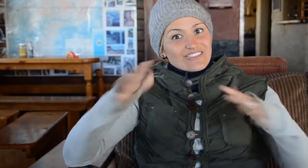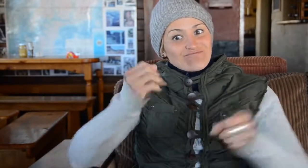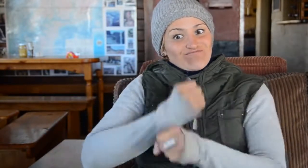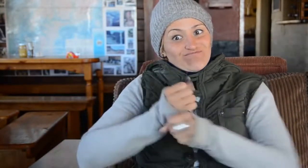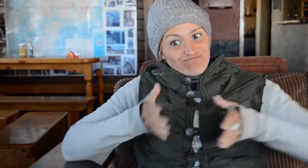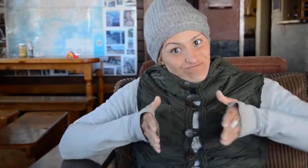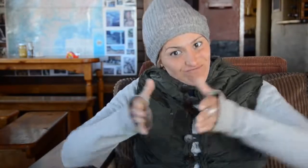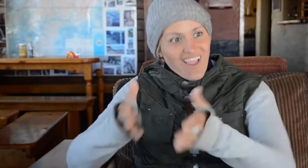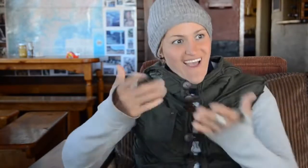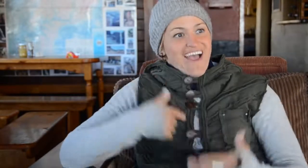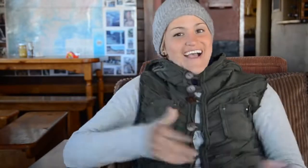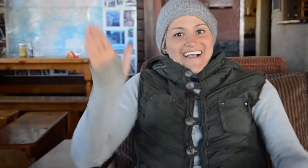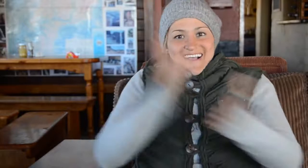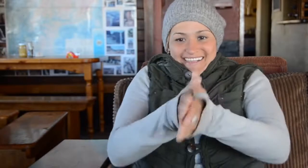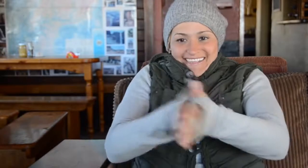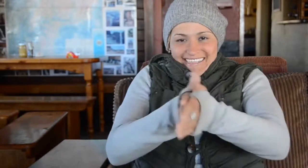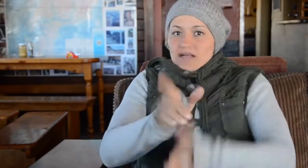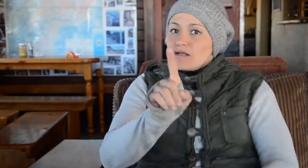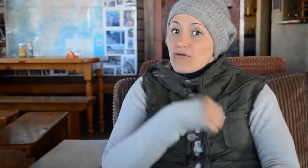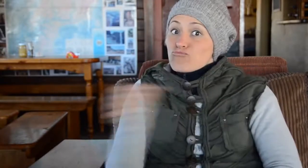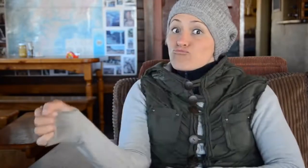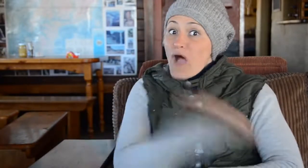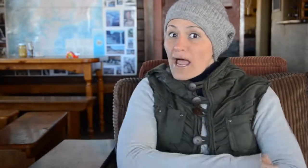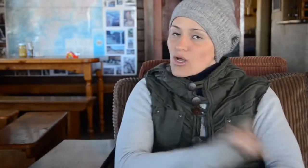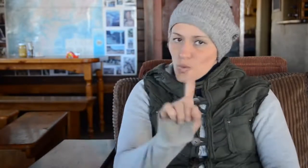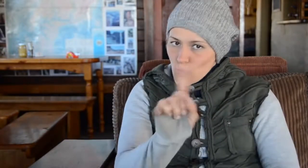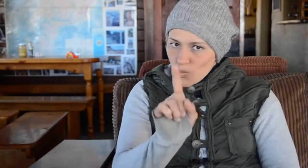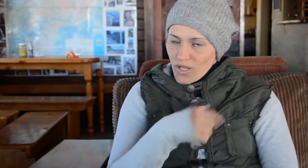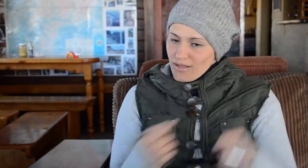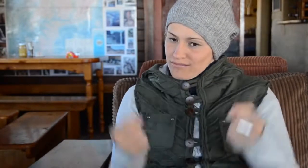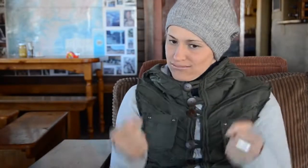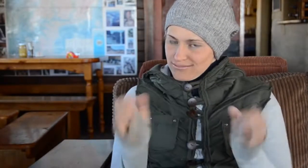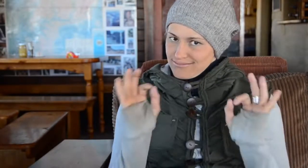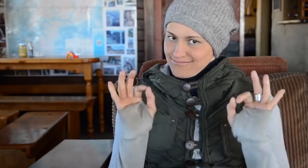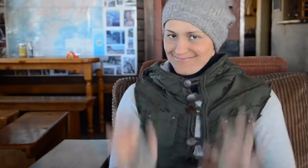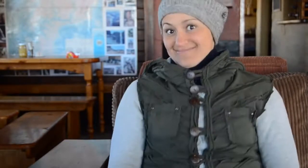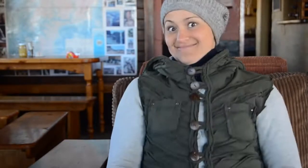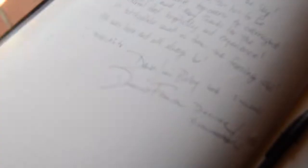and drive on the same road David developed. I will not attempt to do a car rally.